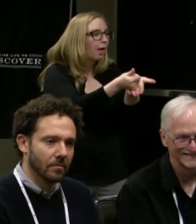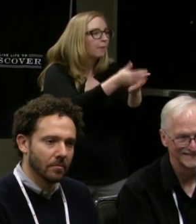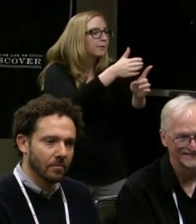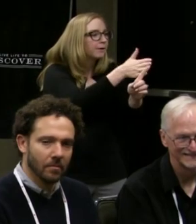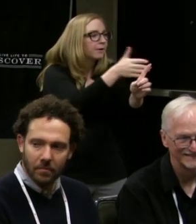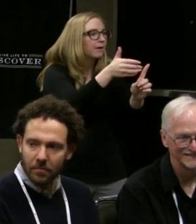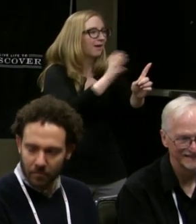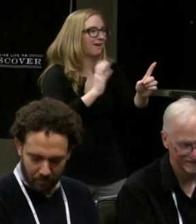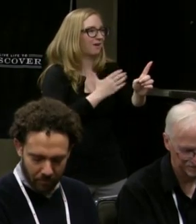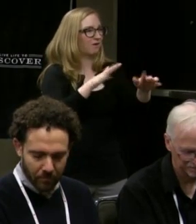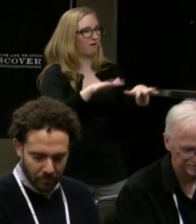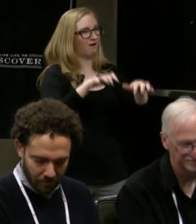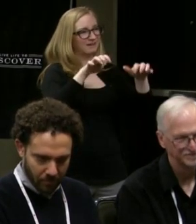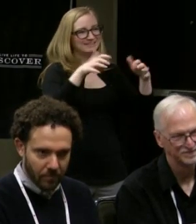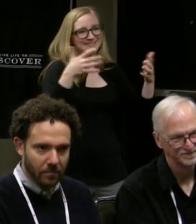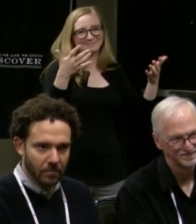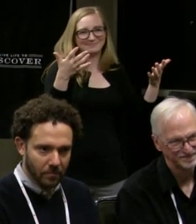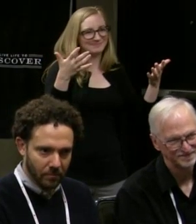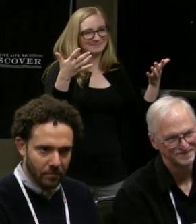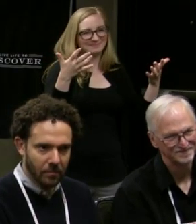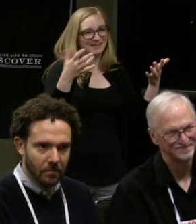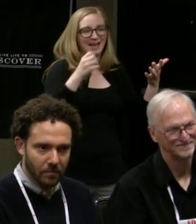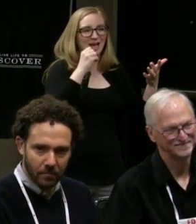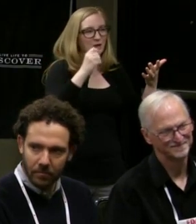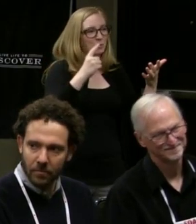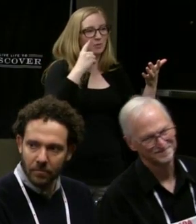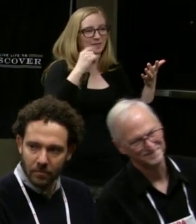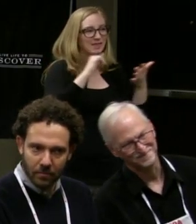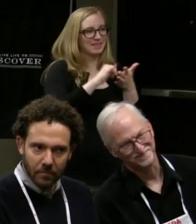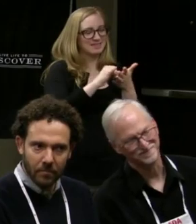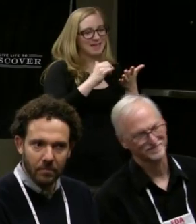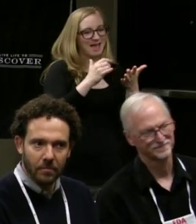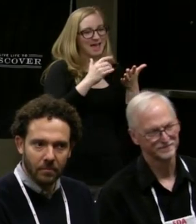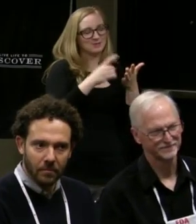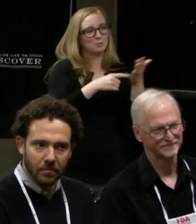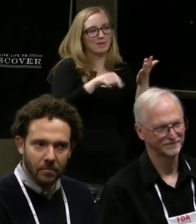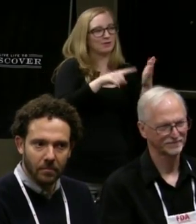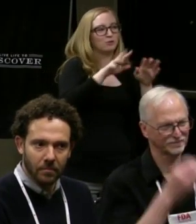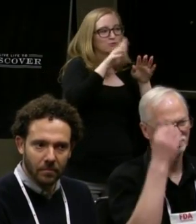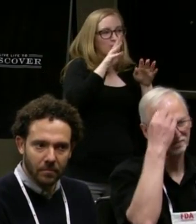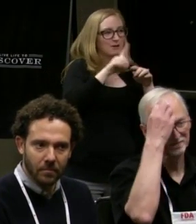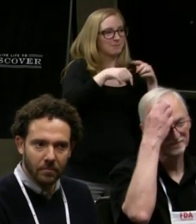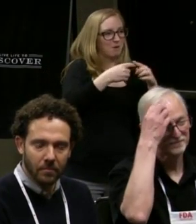And that's not what I think my fellow panelists are talking about at all.